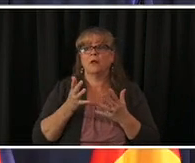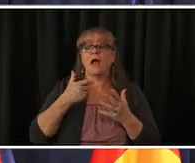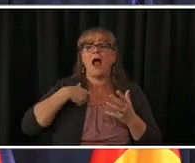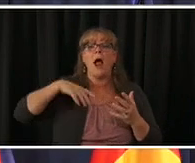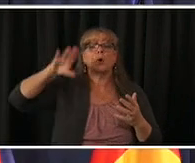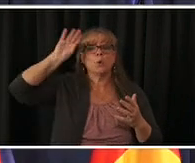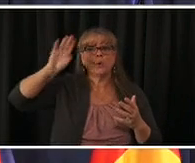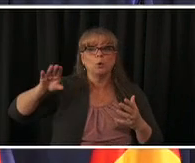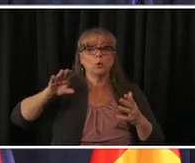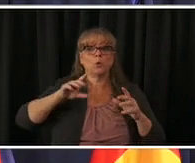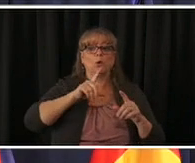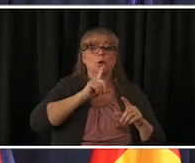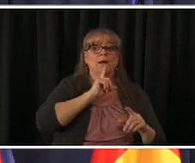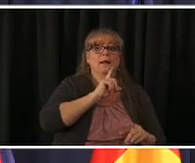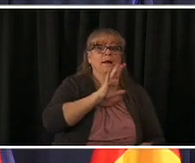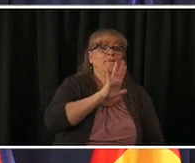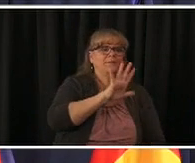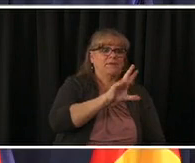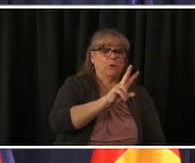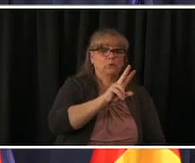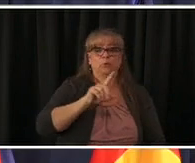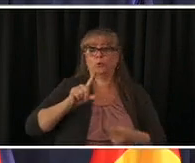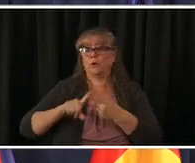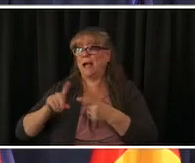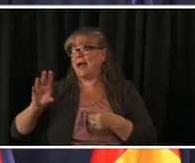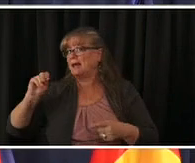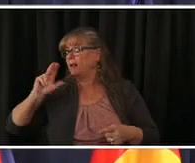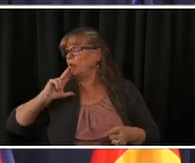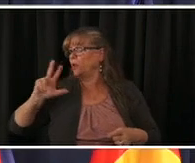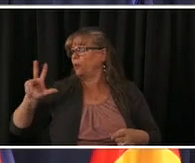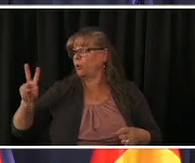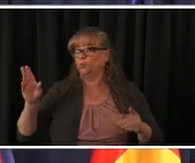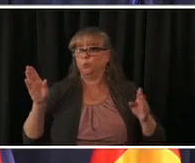old and a 32 year old and it is more risky for a 52 year old it's not nearly of the same order of